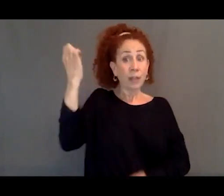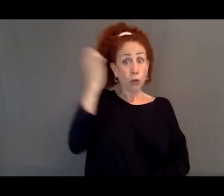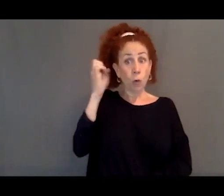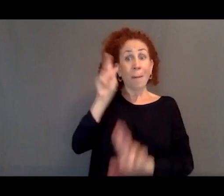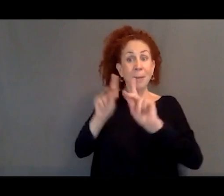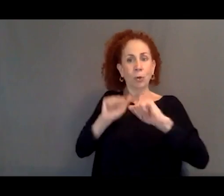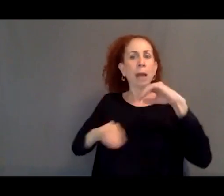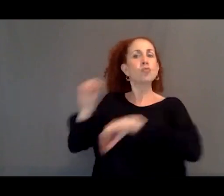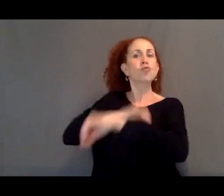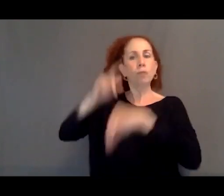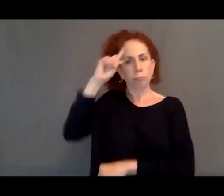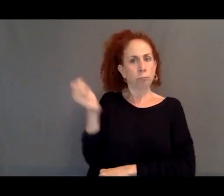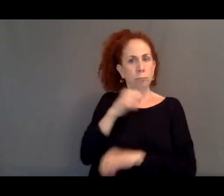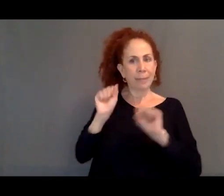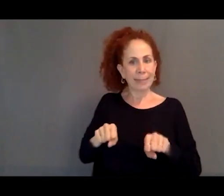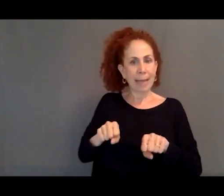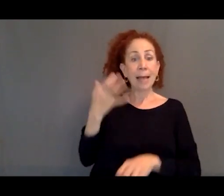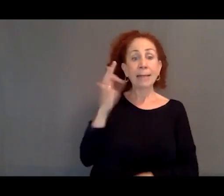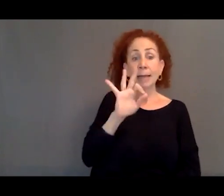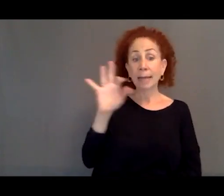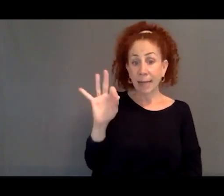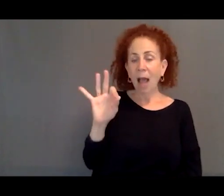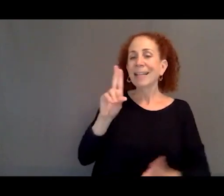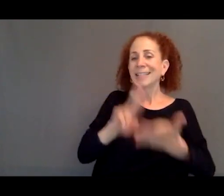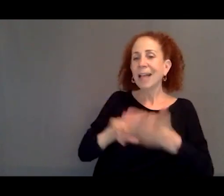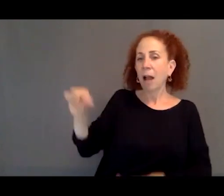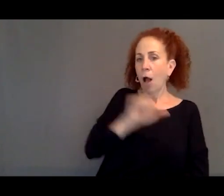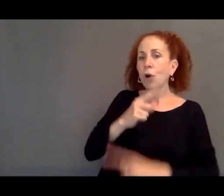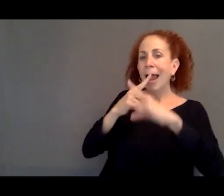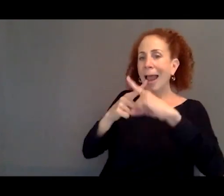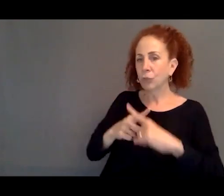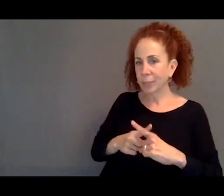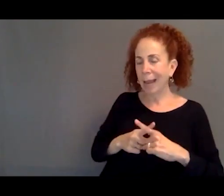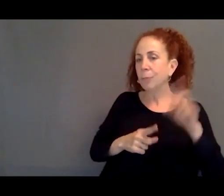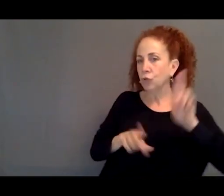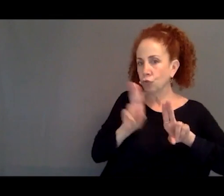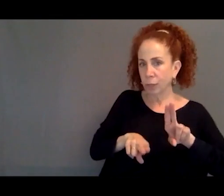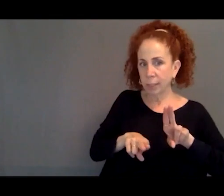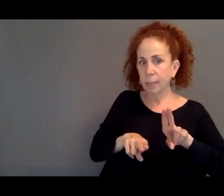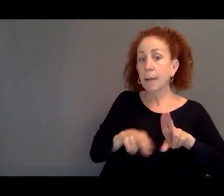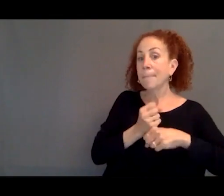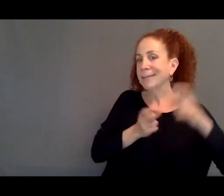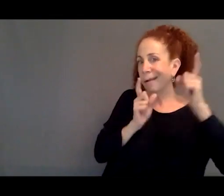In 1999, it also signed a treaty, the Amsterdam Treaty, which creates a common external border.